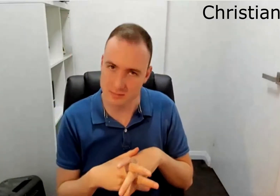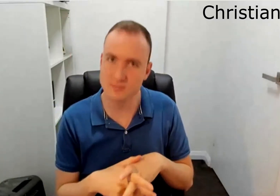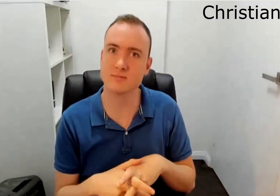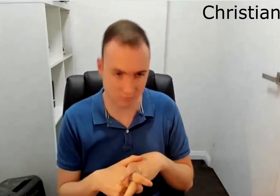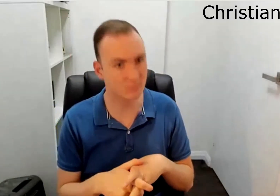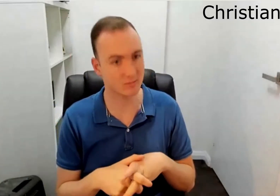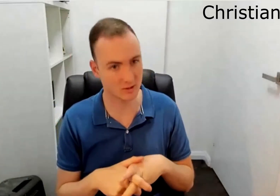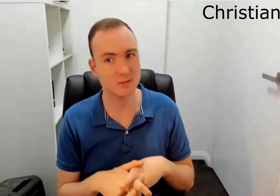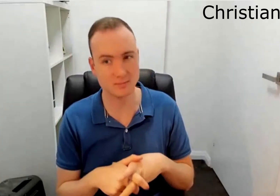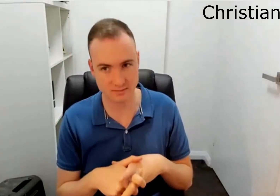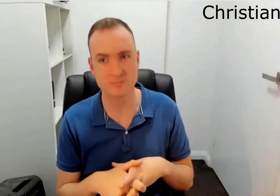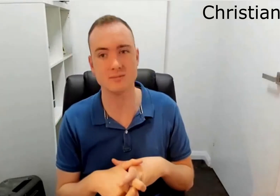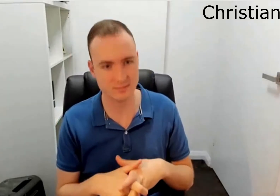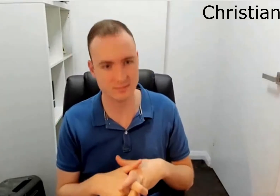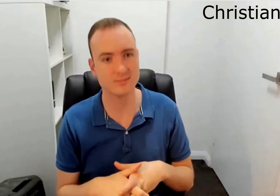It's about perspective